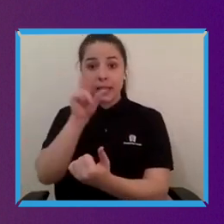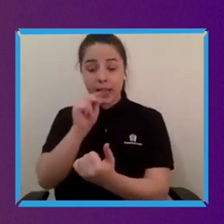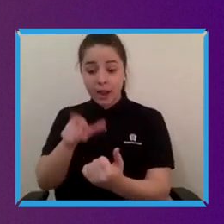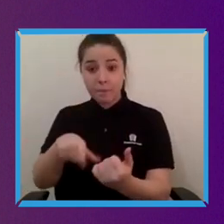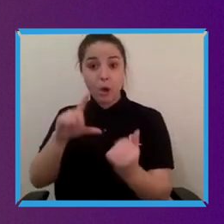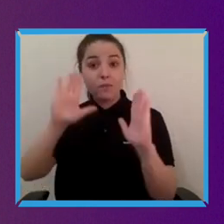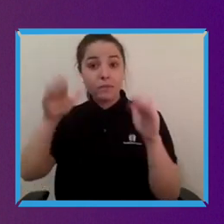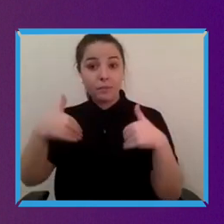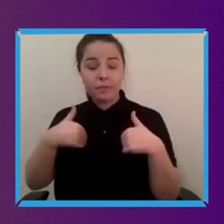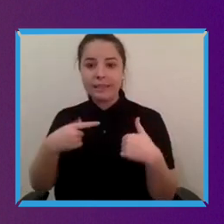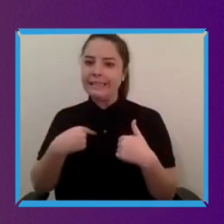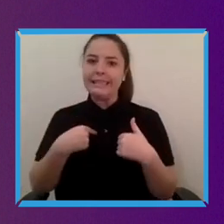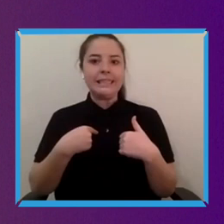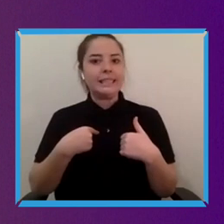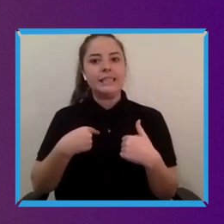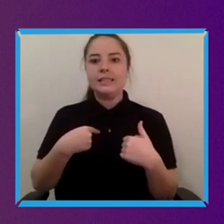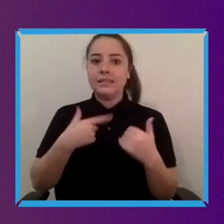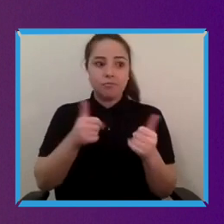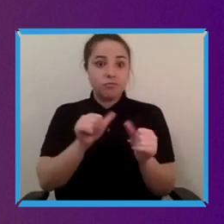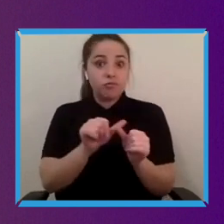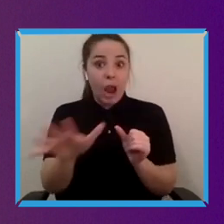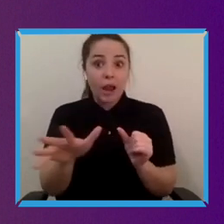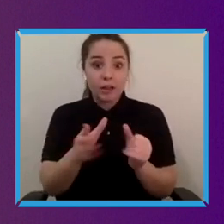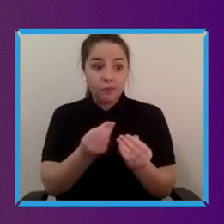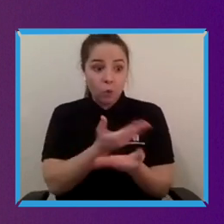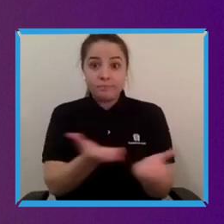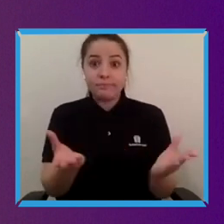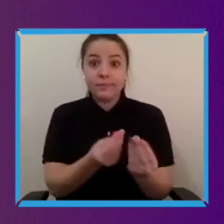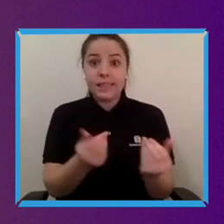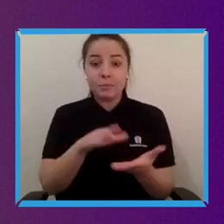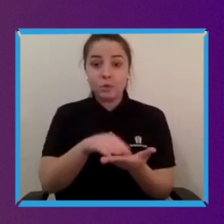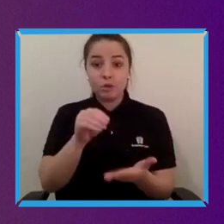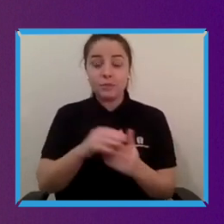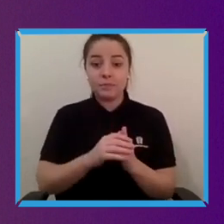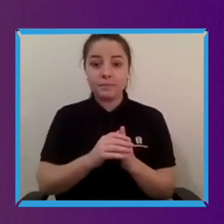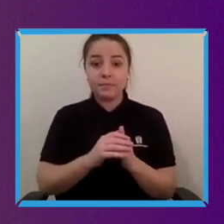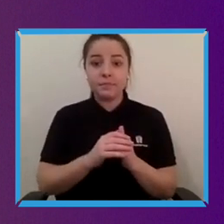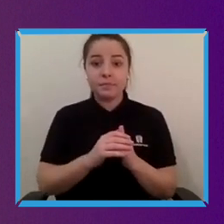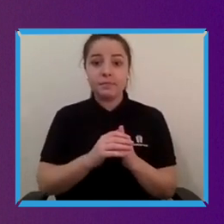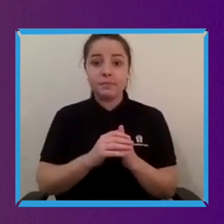learning has really been great for some of their students, so those are people who normally find day-to-day